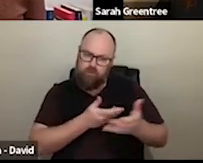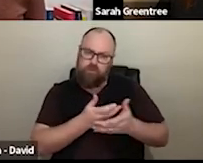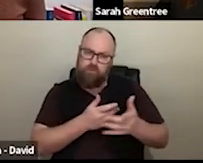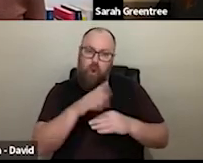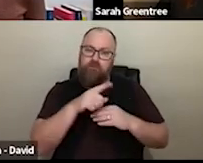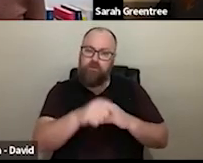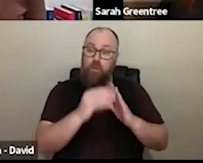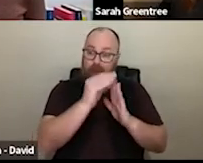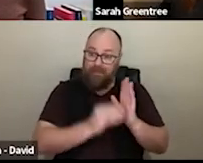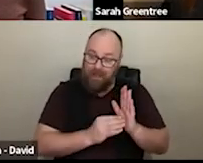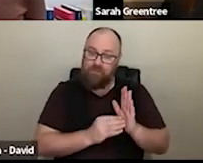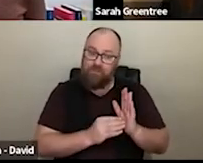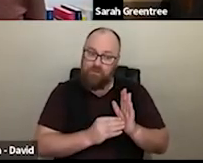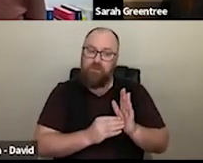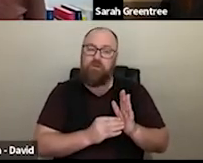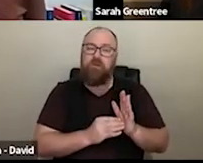the context of of an application within a particular arts practice area. Then I'd contact